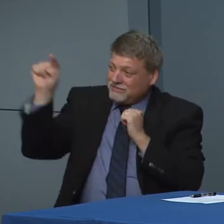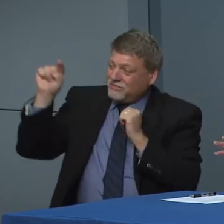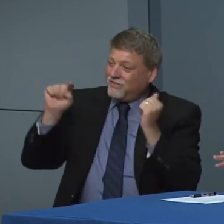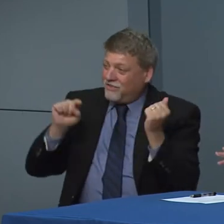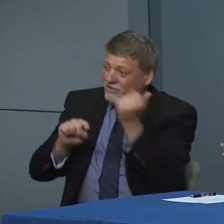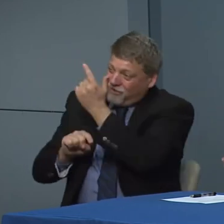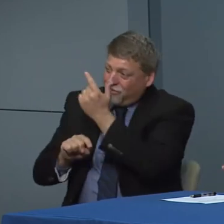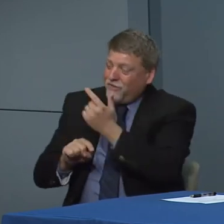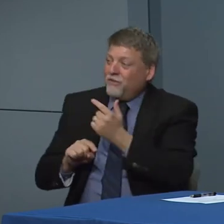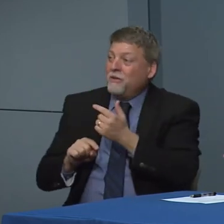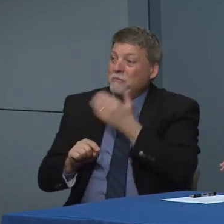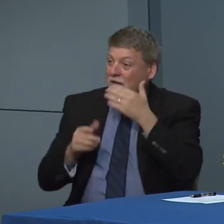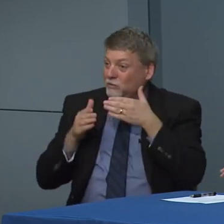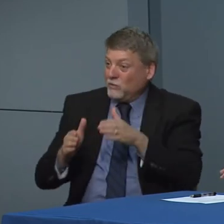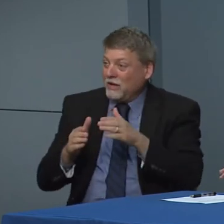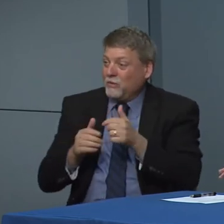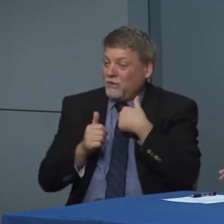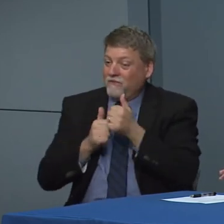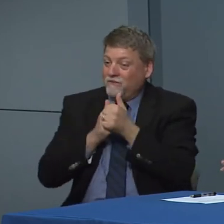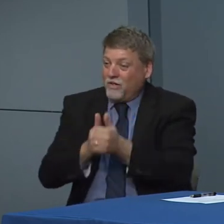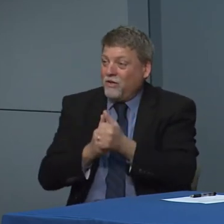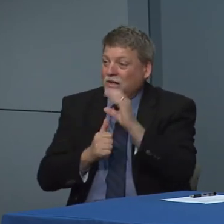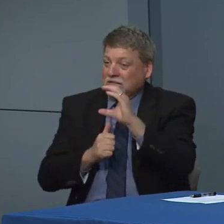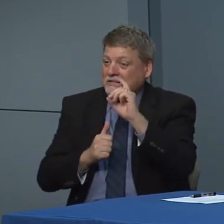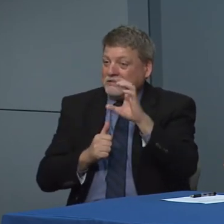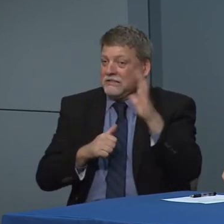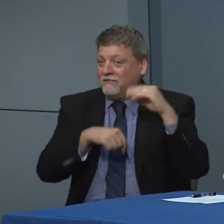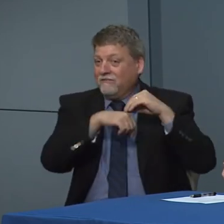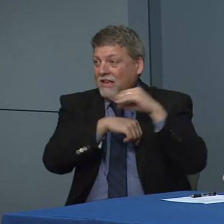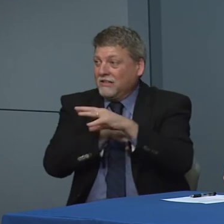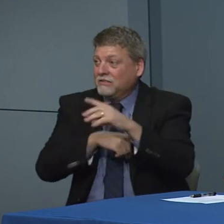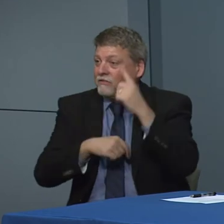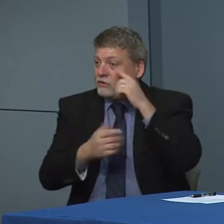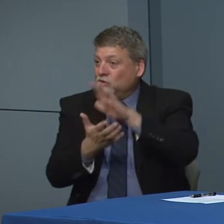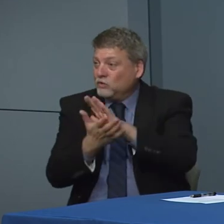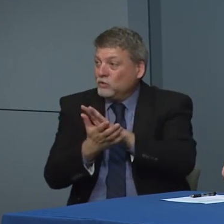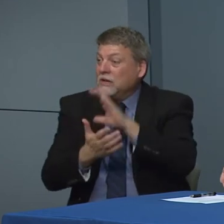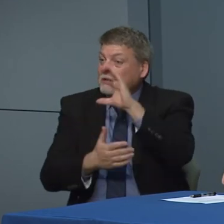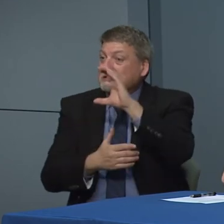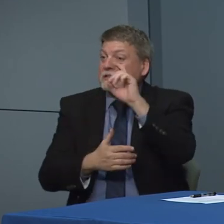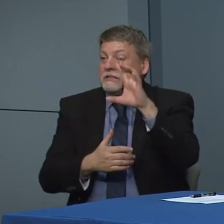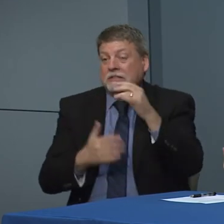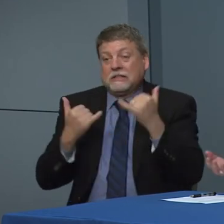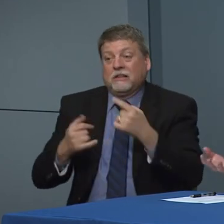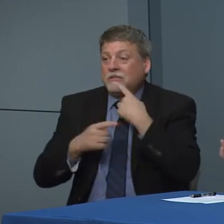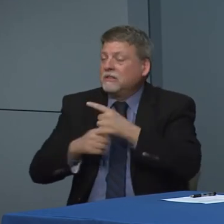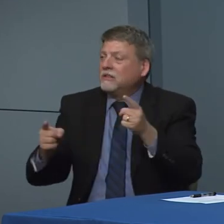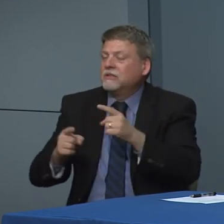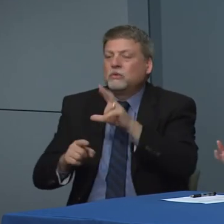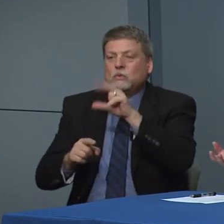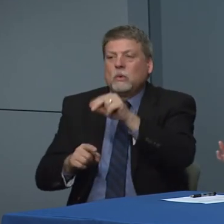need to understand the CDC guidance and that CDC school guidance which does not recommend preemptive school